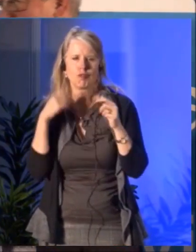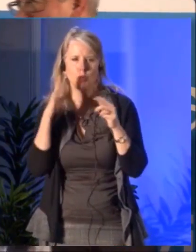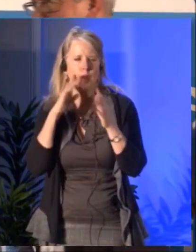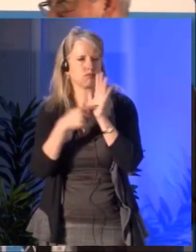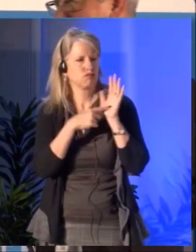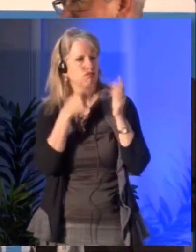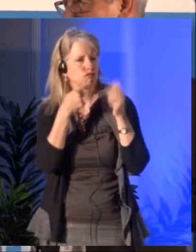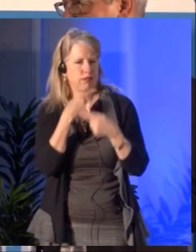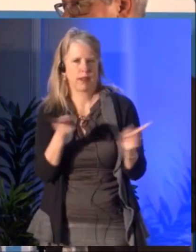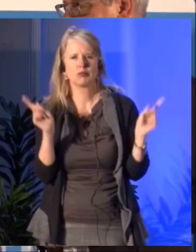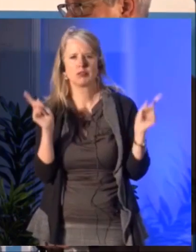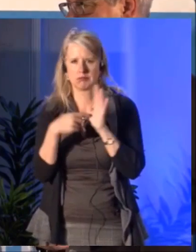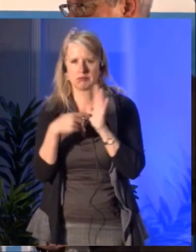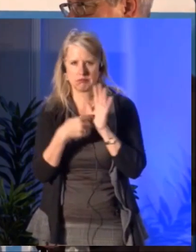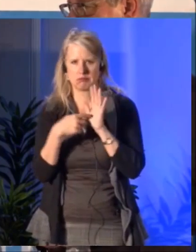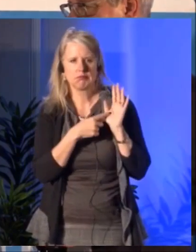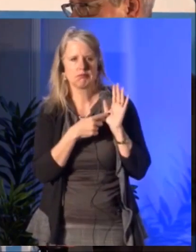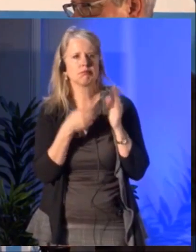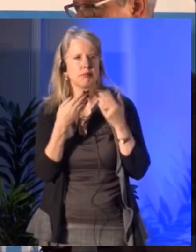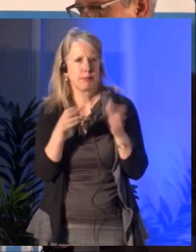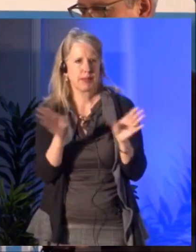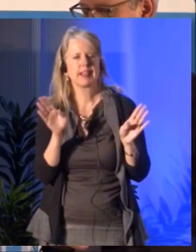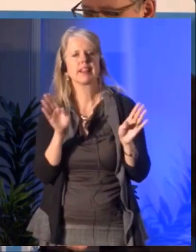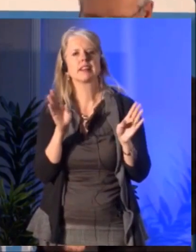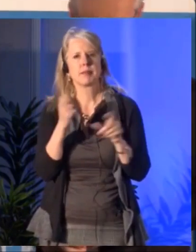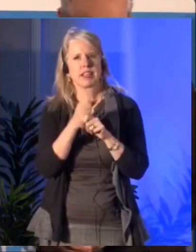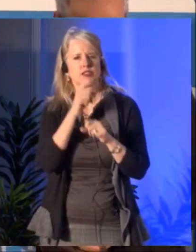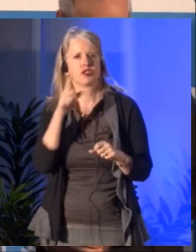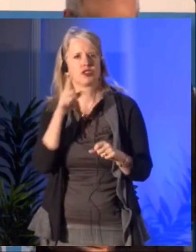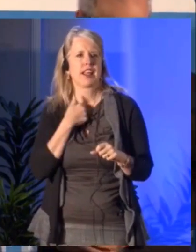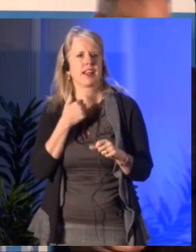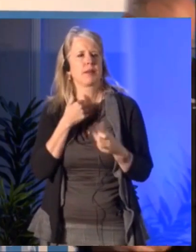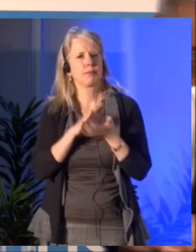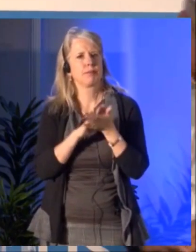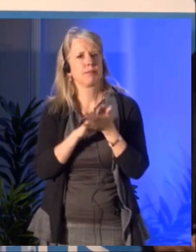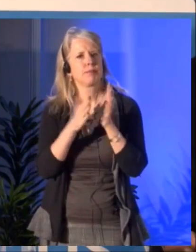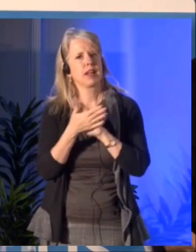[ French Language Being Spoken ] Well thanks to all our presenters.